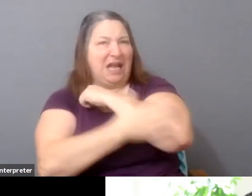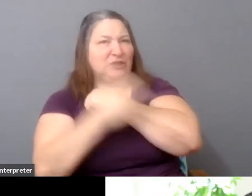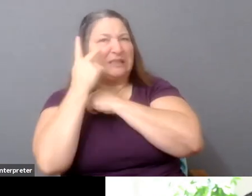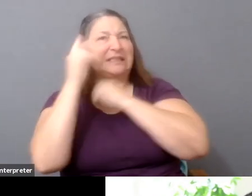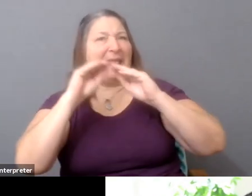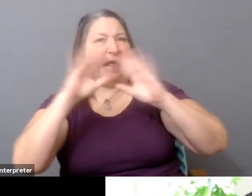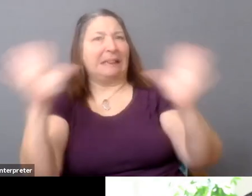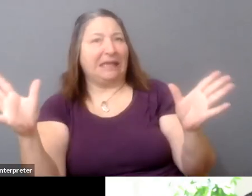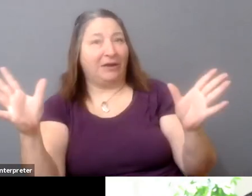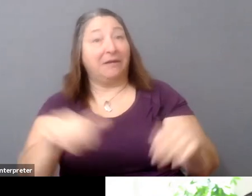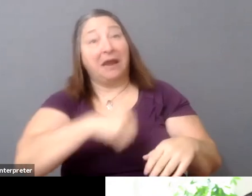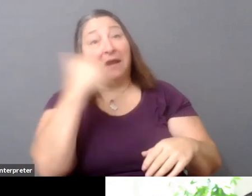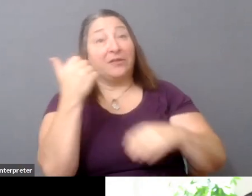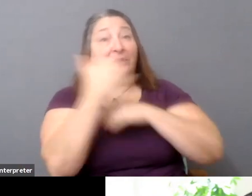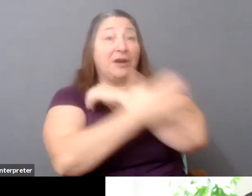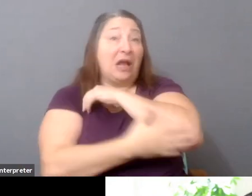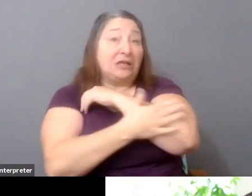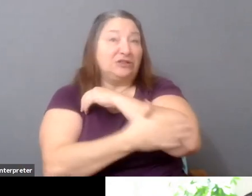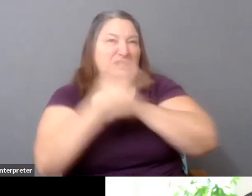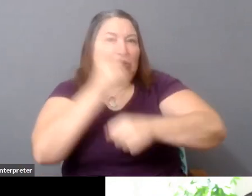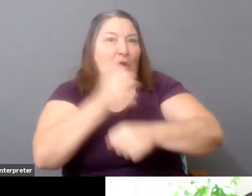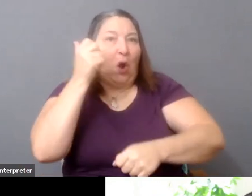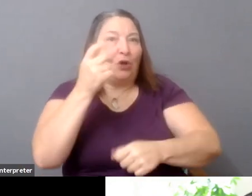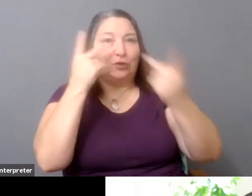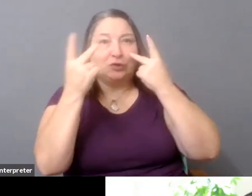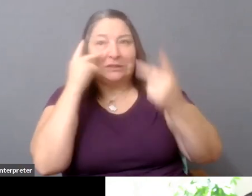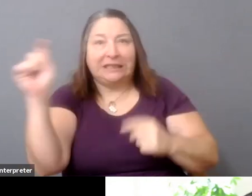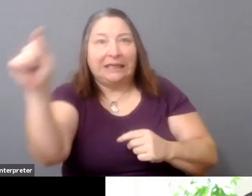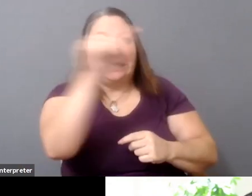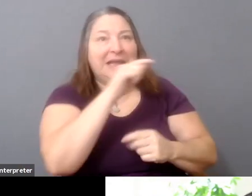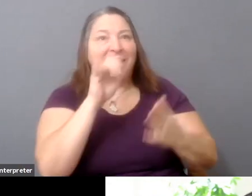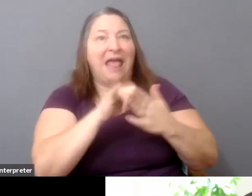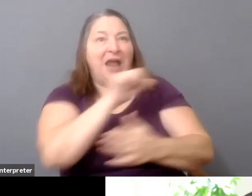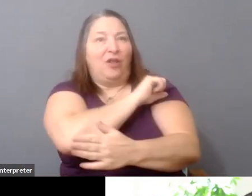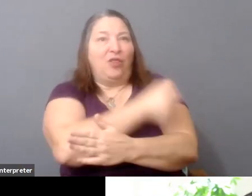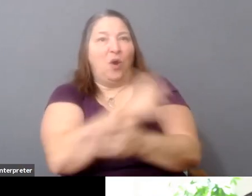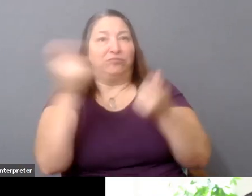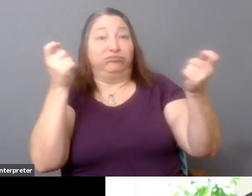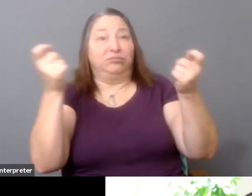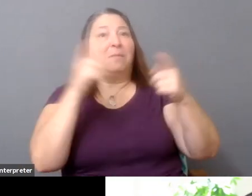are countries where it's harder to see but, you know, the signs are there.